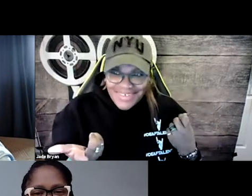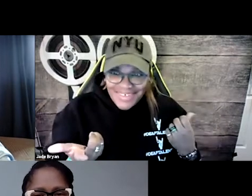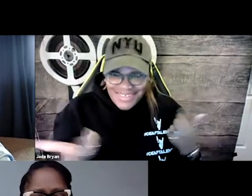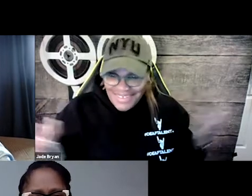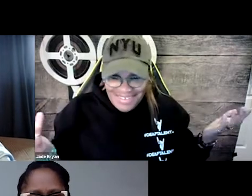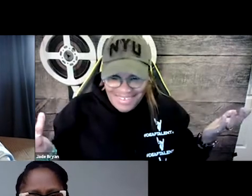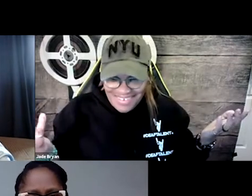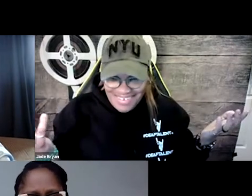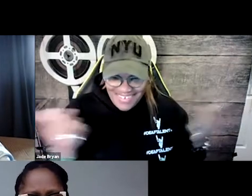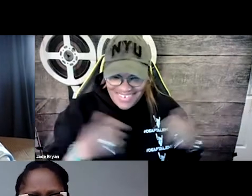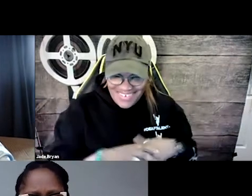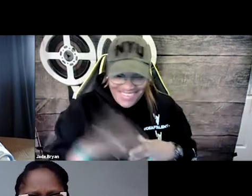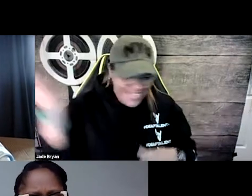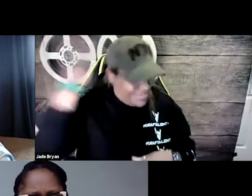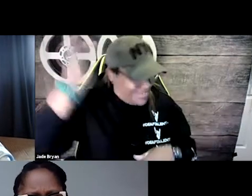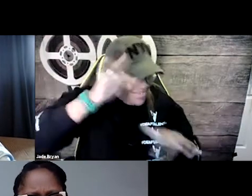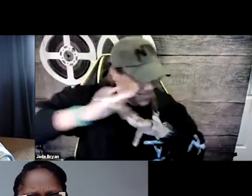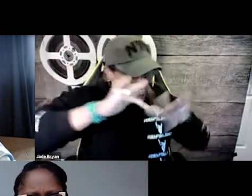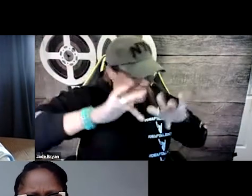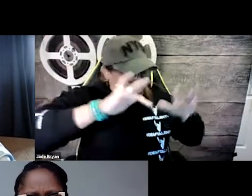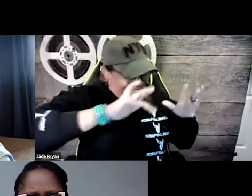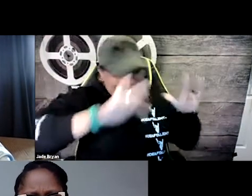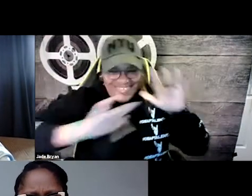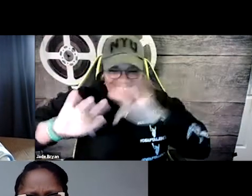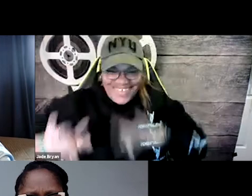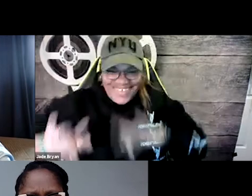Okay. I don't even remember what I was raising my hand about.